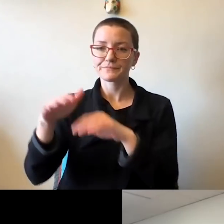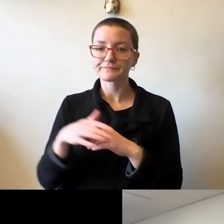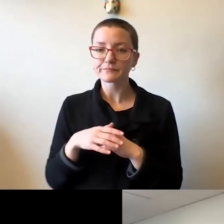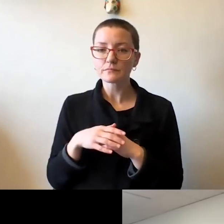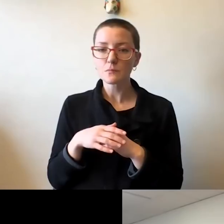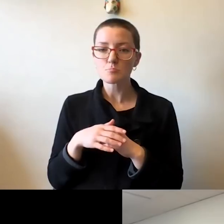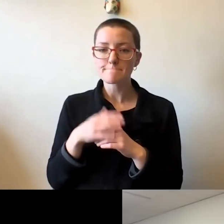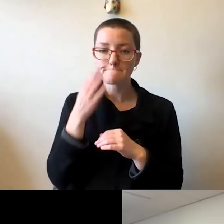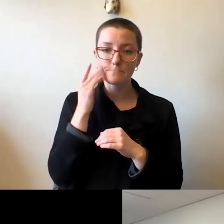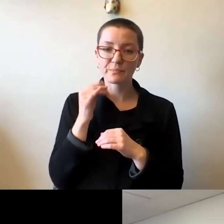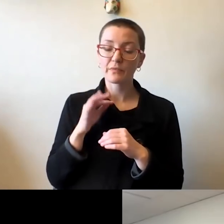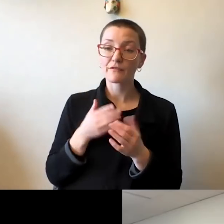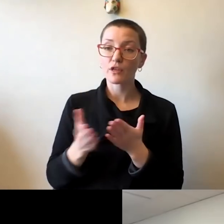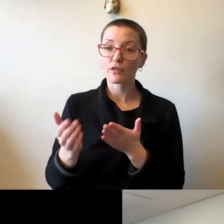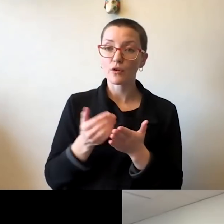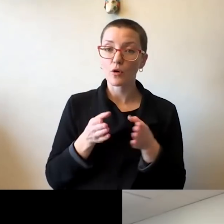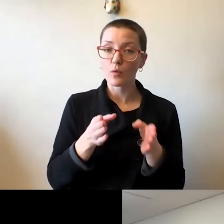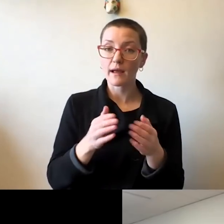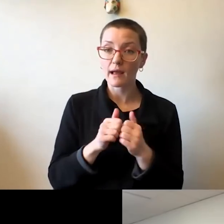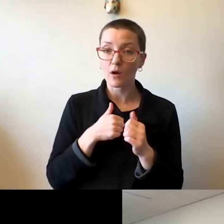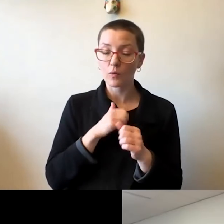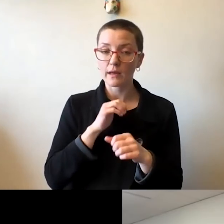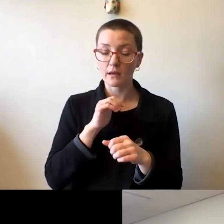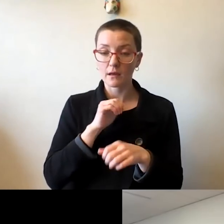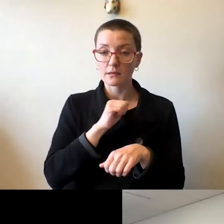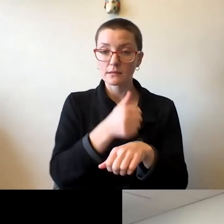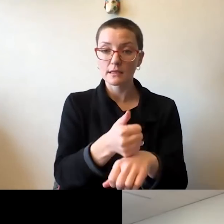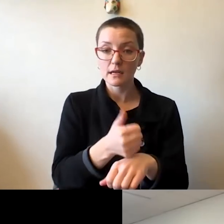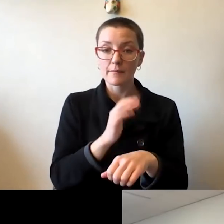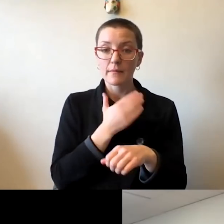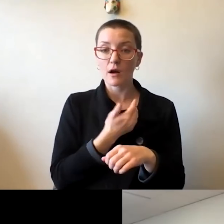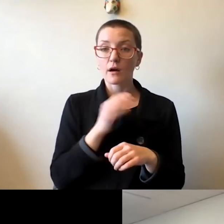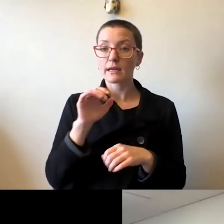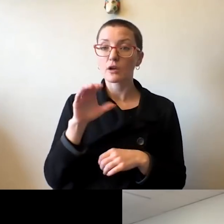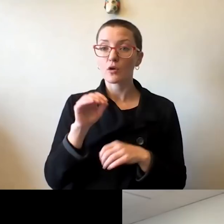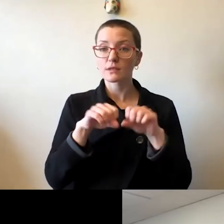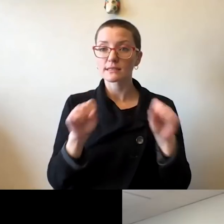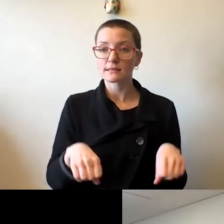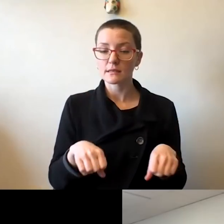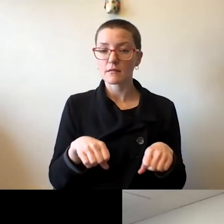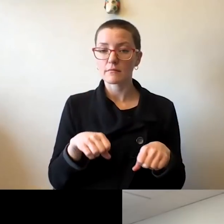in which we go about applying our ecosystem, from contact tracing, we can determine